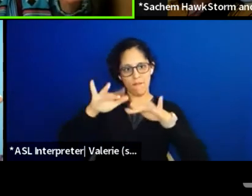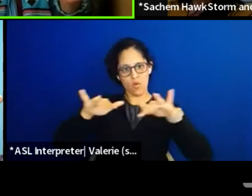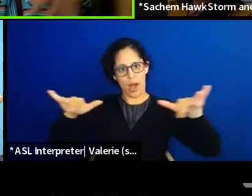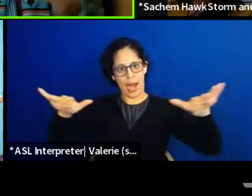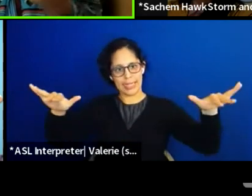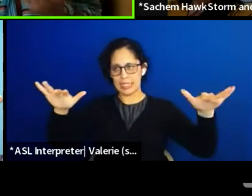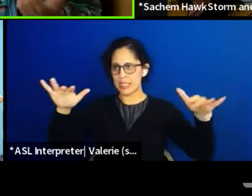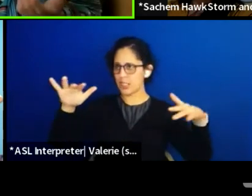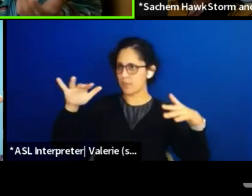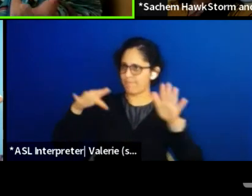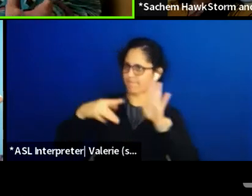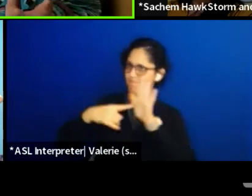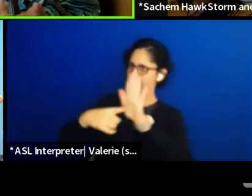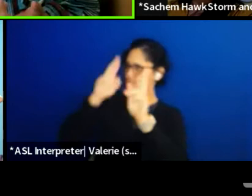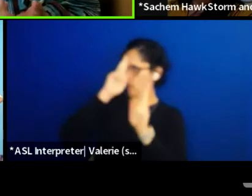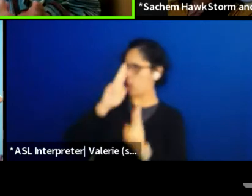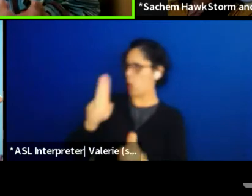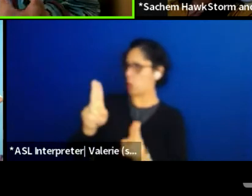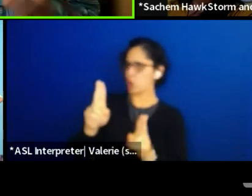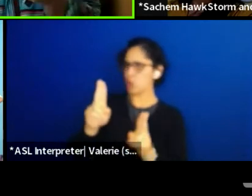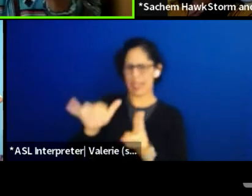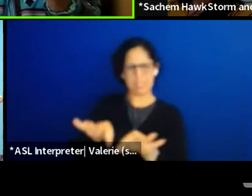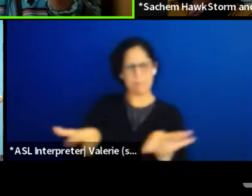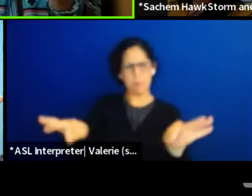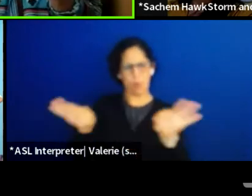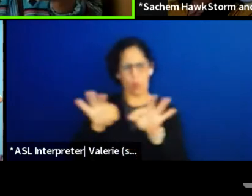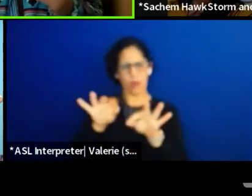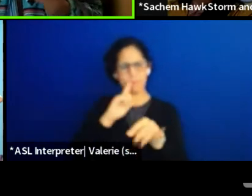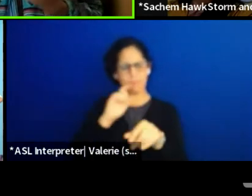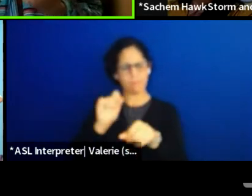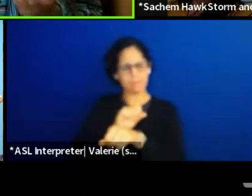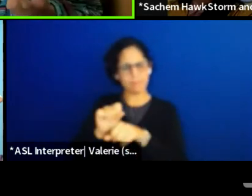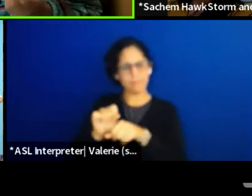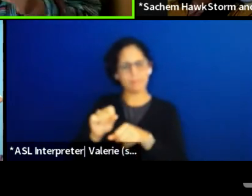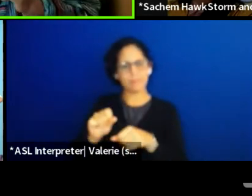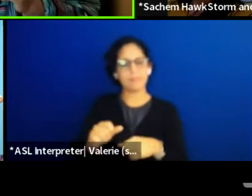to inspiring the action, whether like... I remember growing up out here in Mikasuki